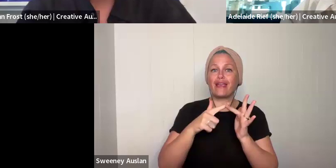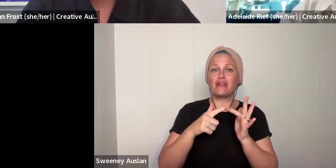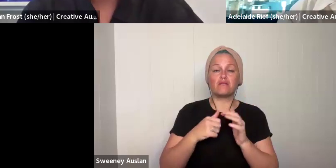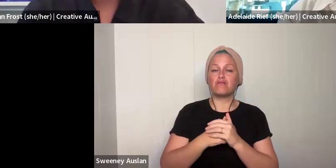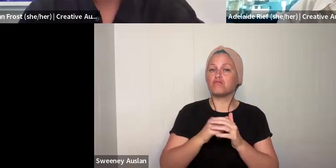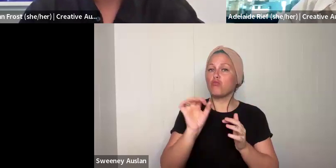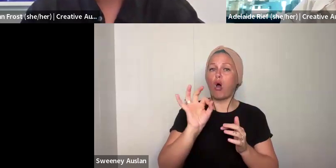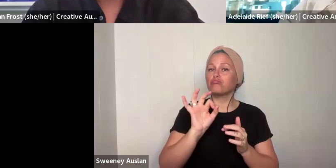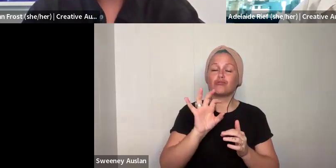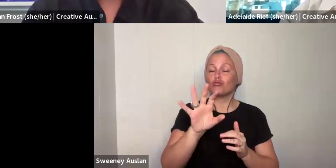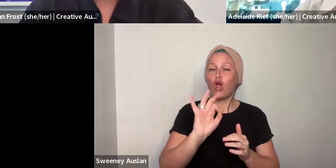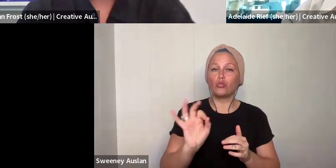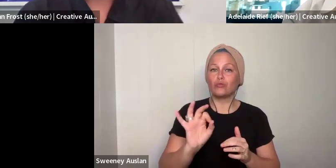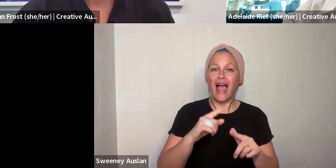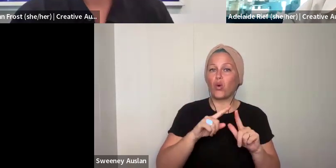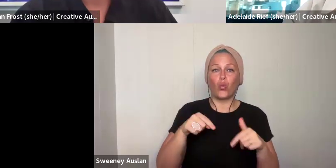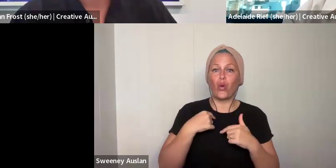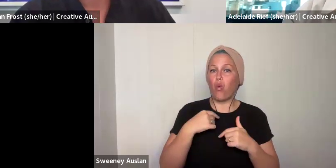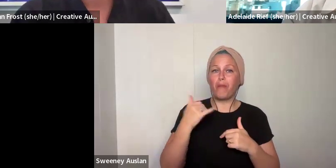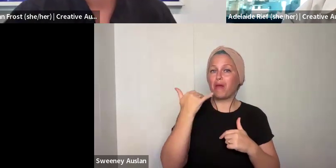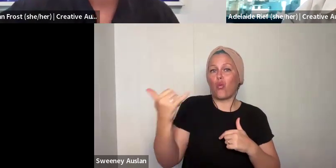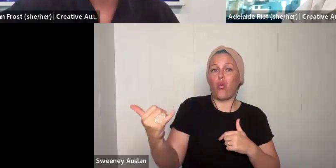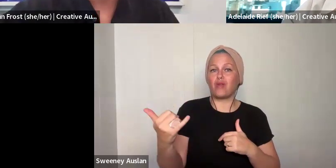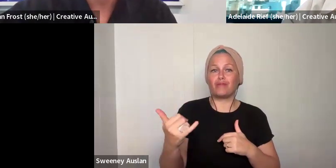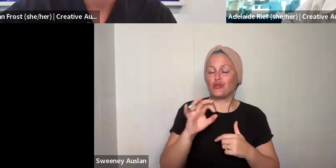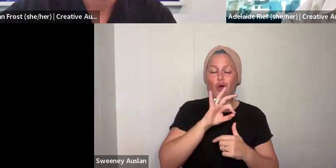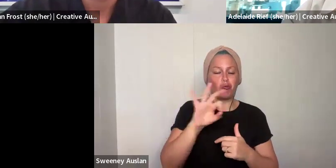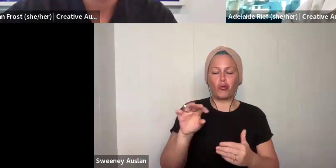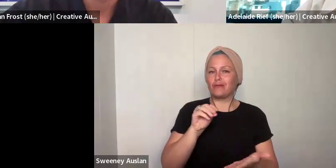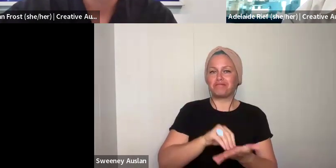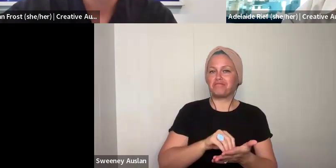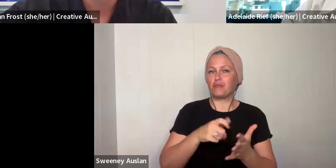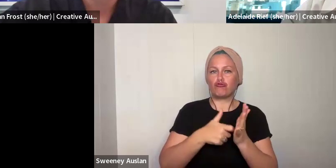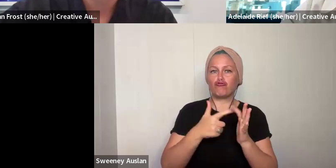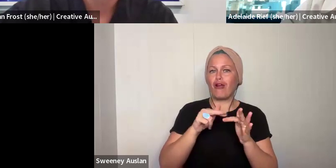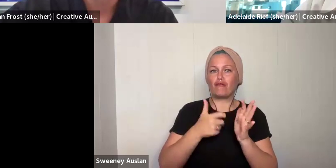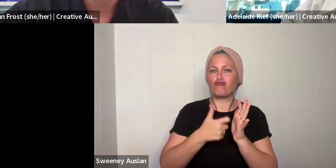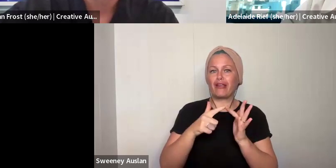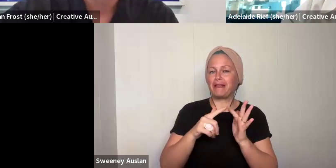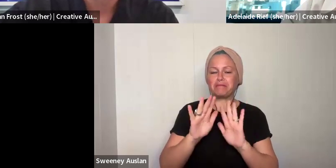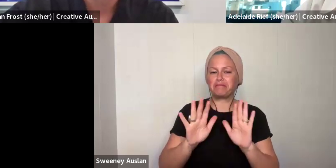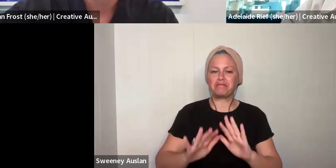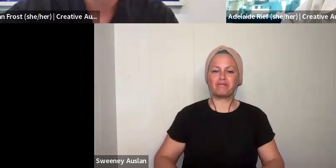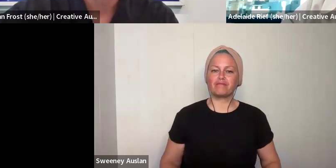ahead and say in regards to your CV, this person has asked if you need referees. You don't. We